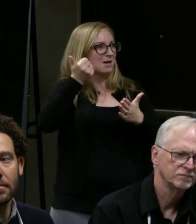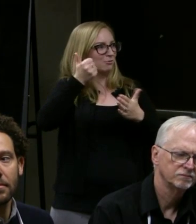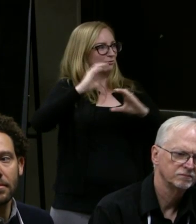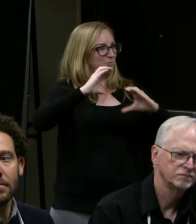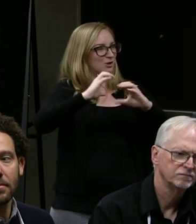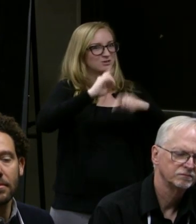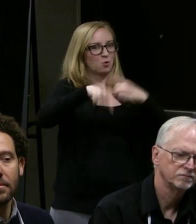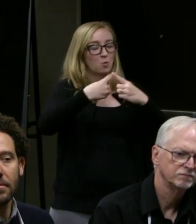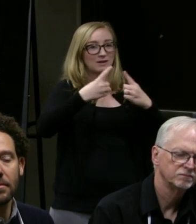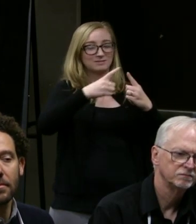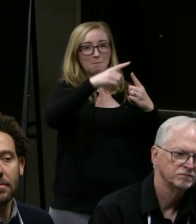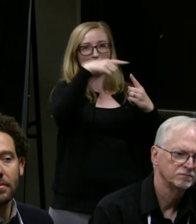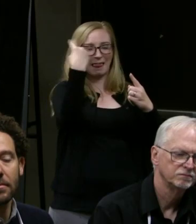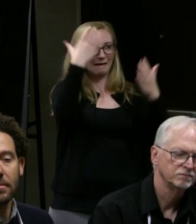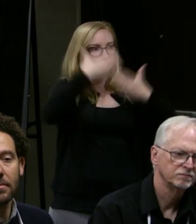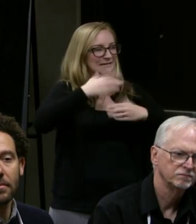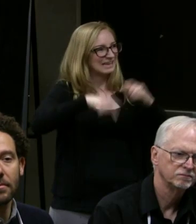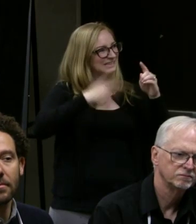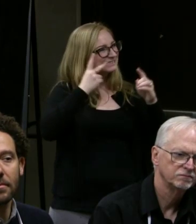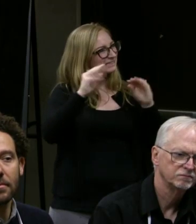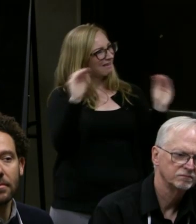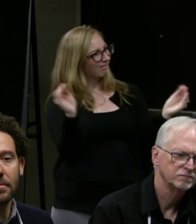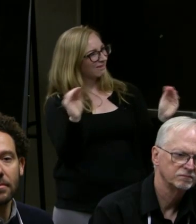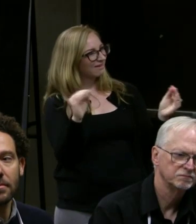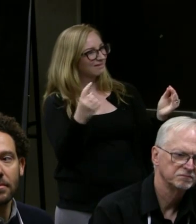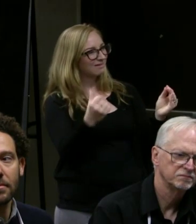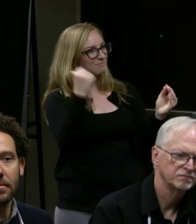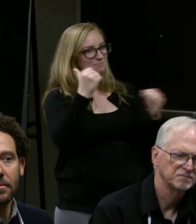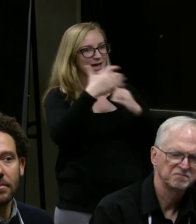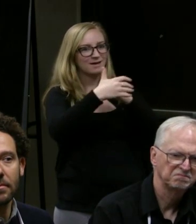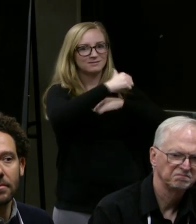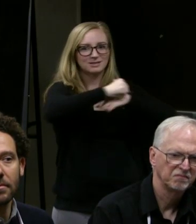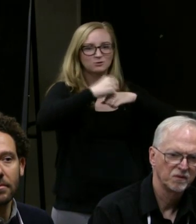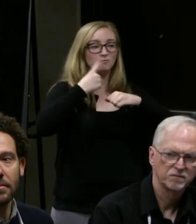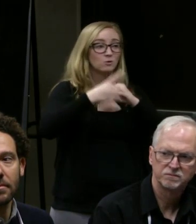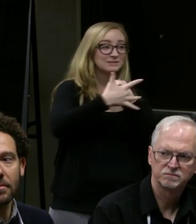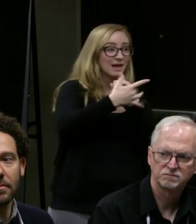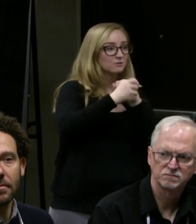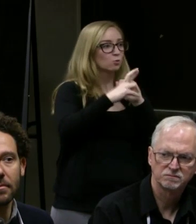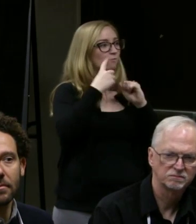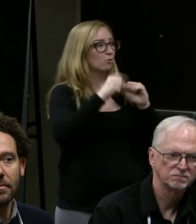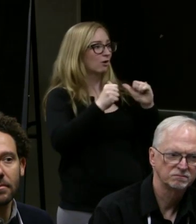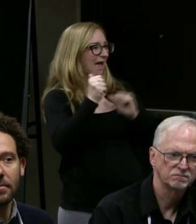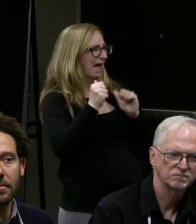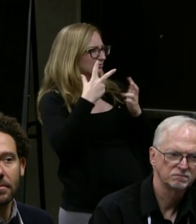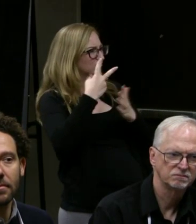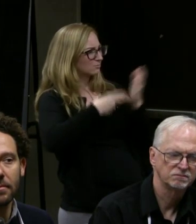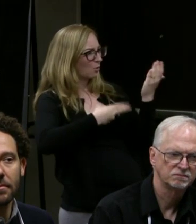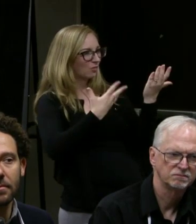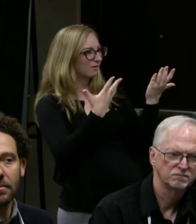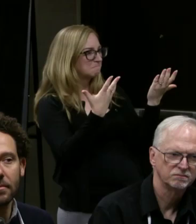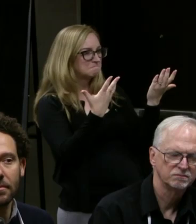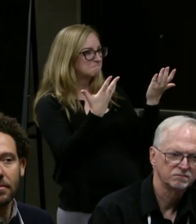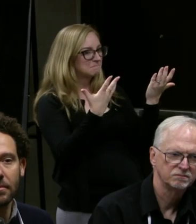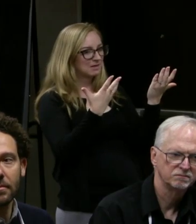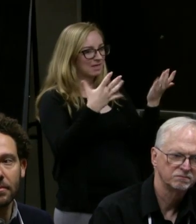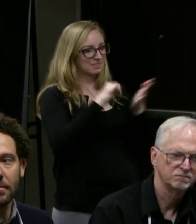when it's pitch black backstage for technicians or actors. And I don't know if that's something you live with as part